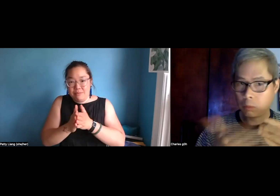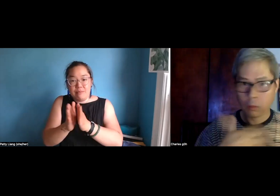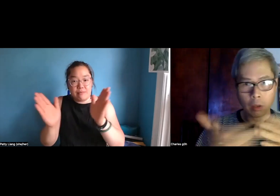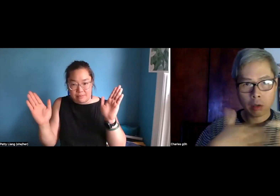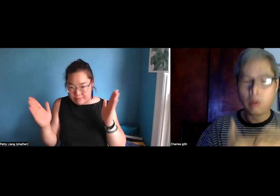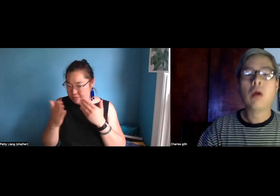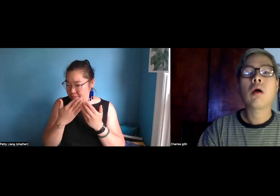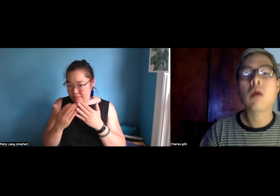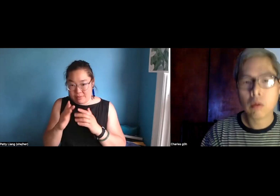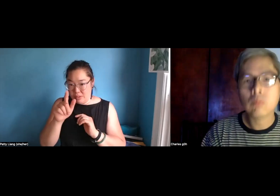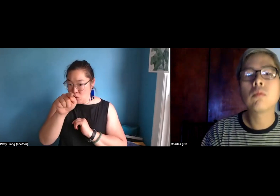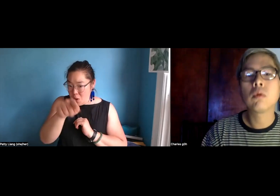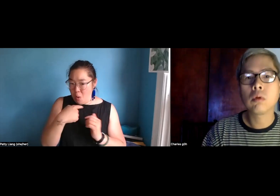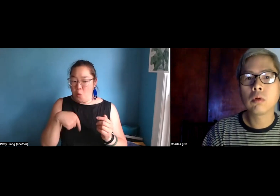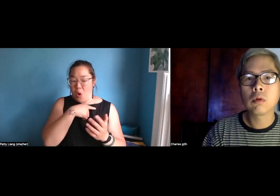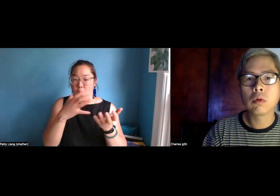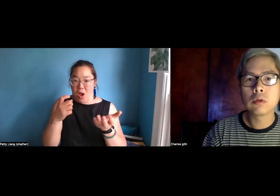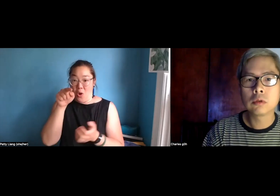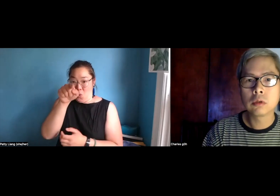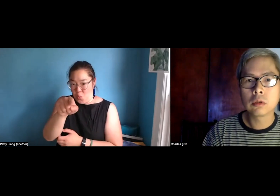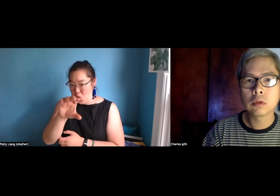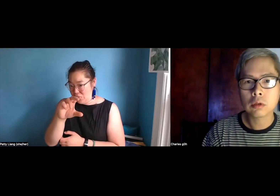Yeah. Absolutely. General. Okay so it could be any topic,